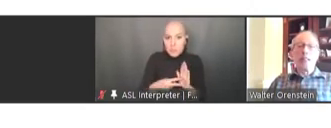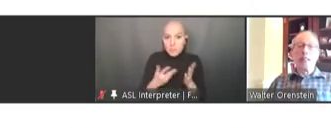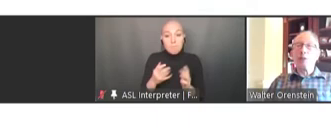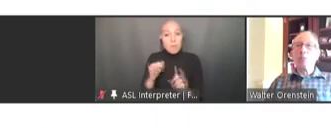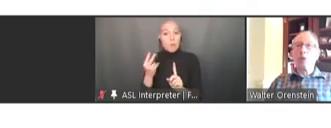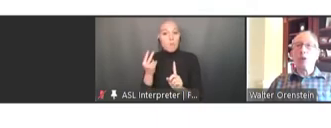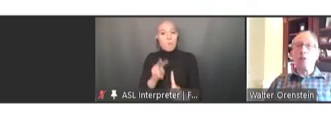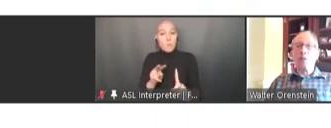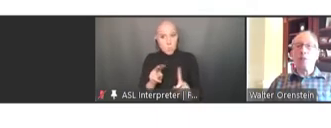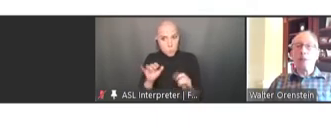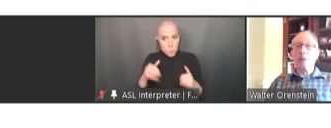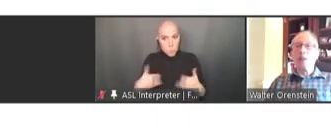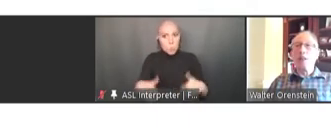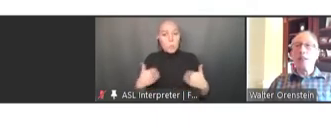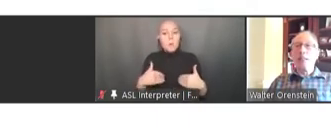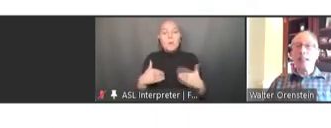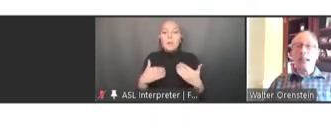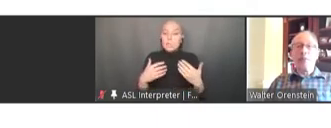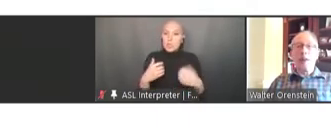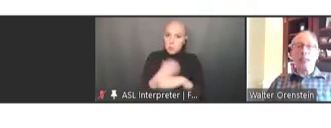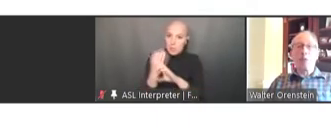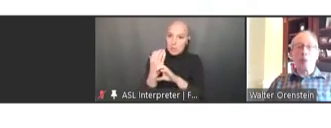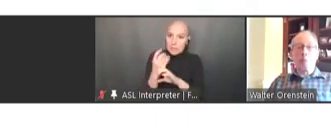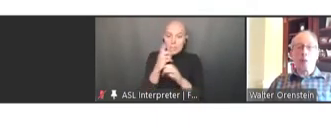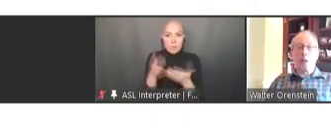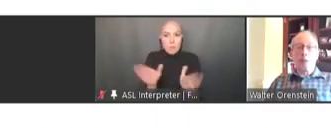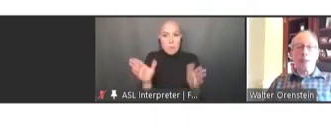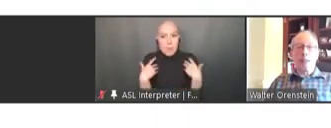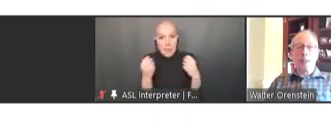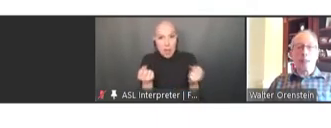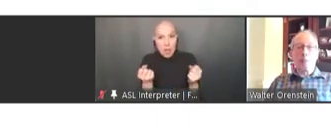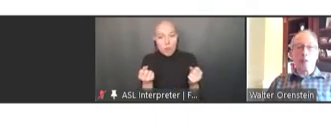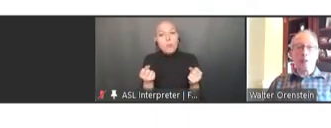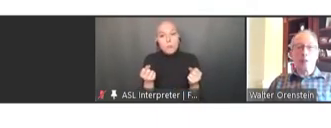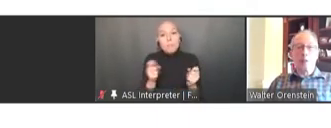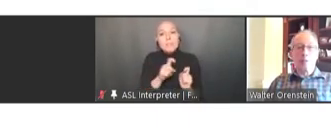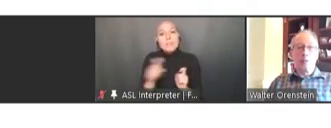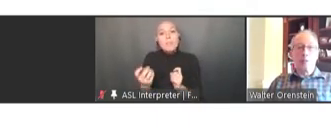giving more credibility to NVAC's purpose. Next slide, please.